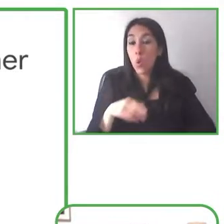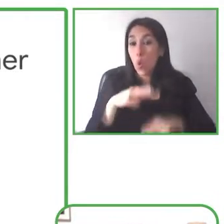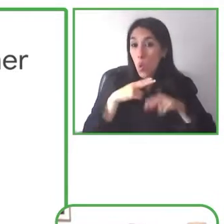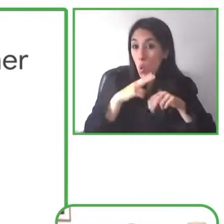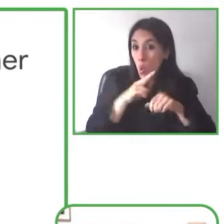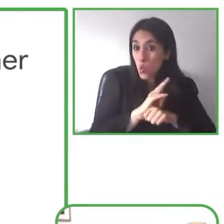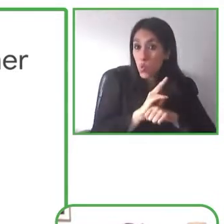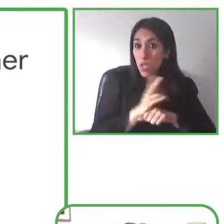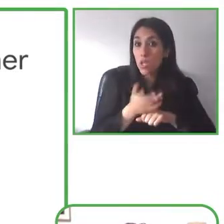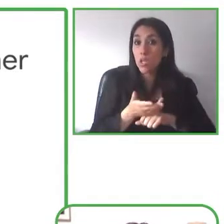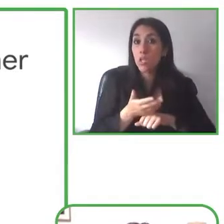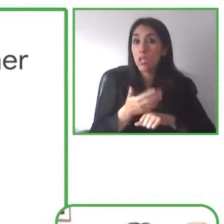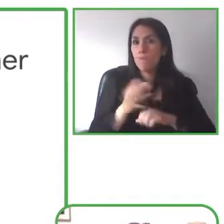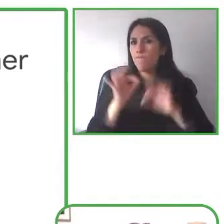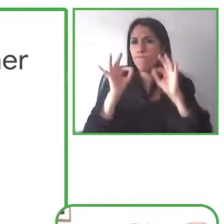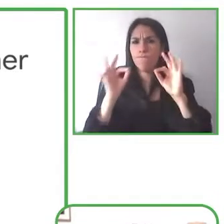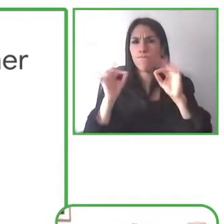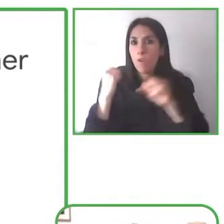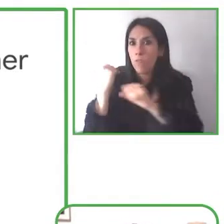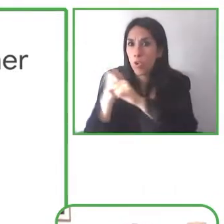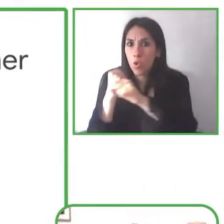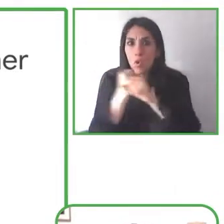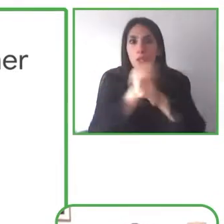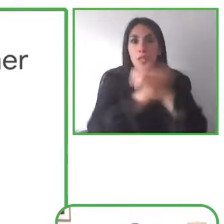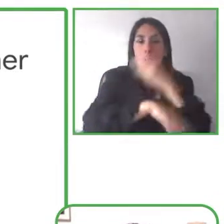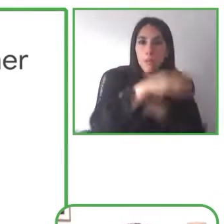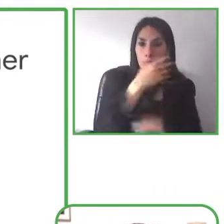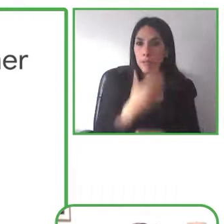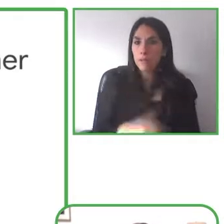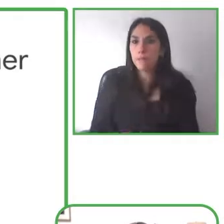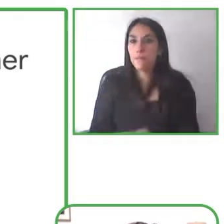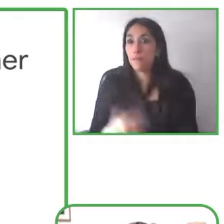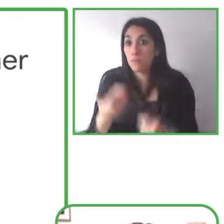designers and people building products across the